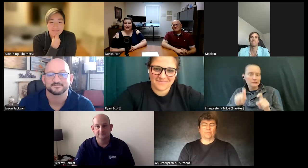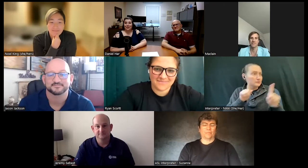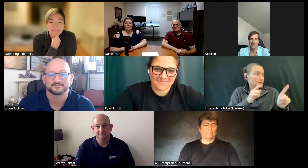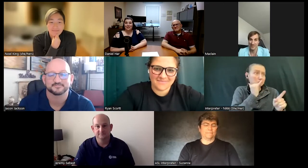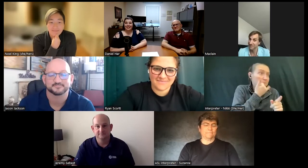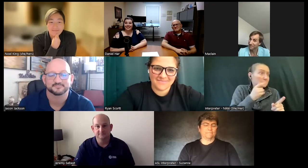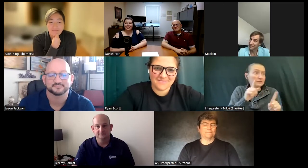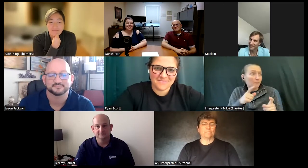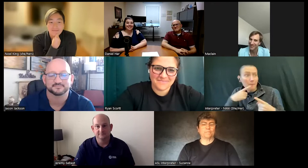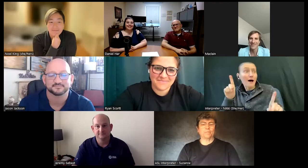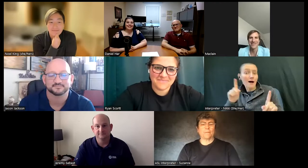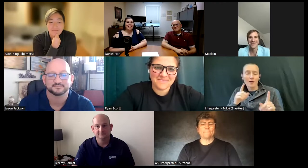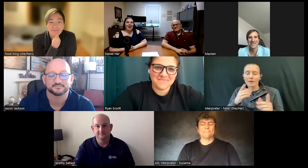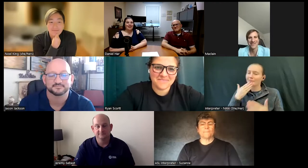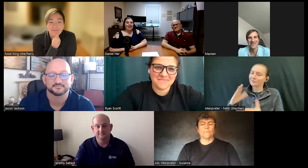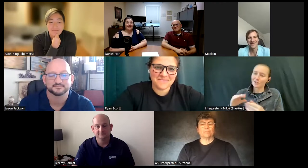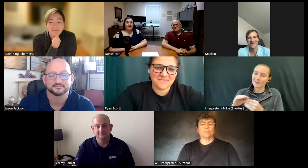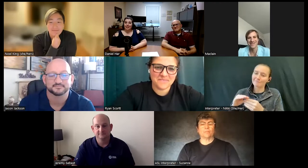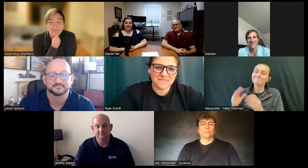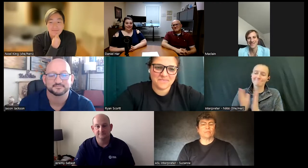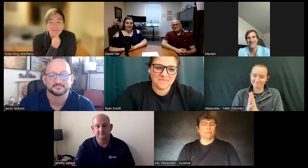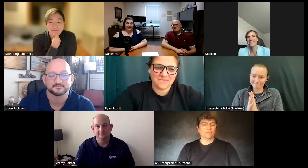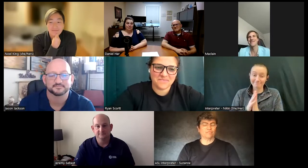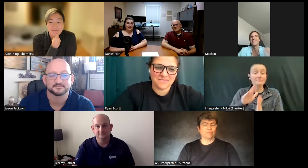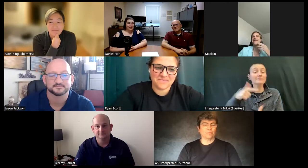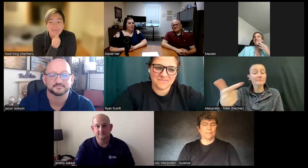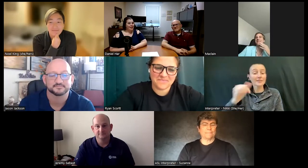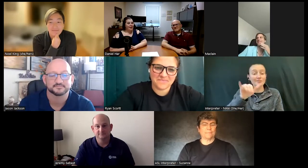for sharing your story all right Jason please tell me how did